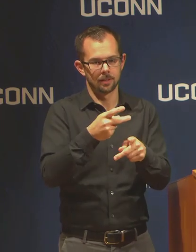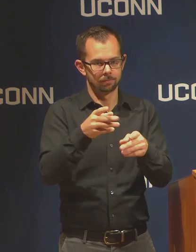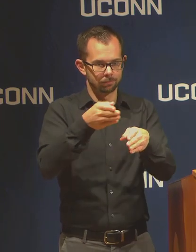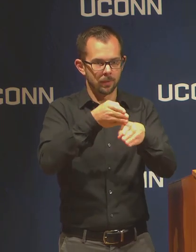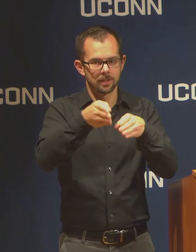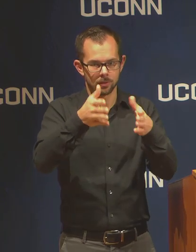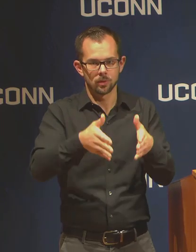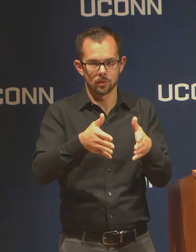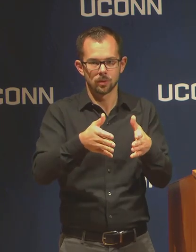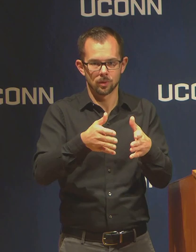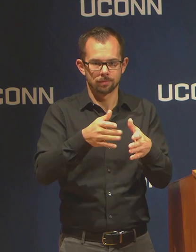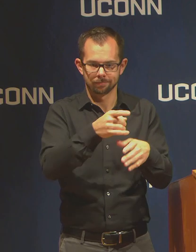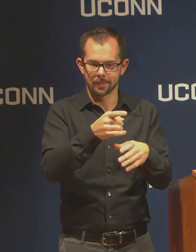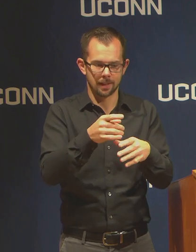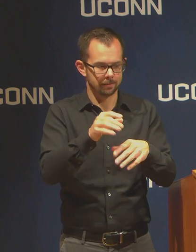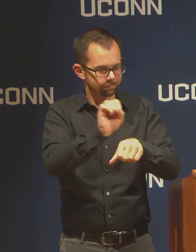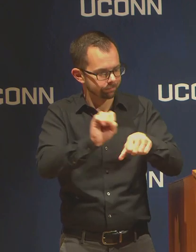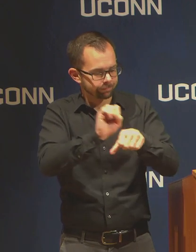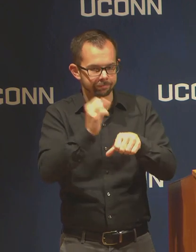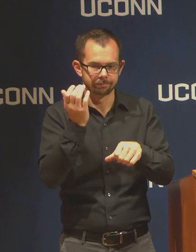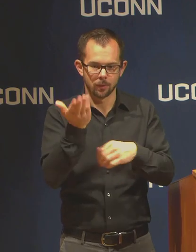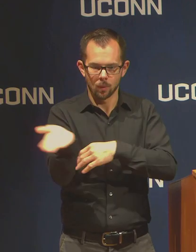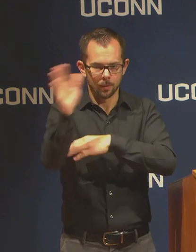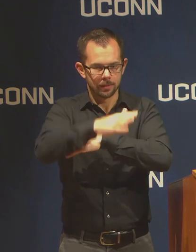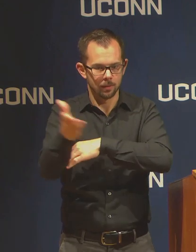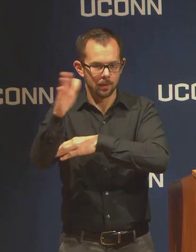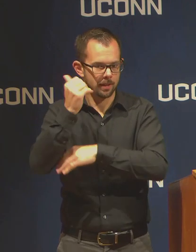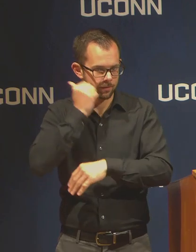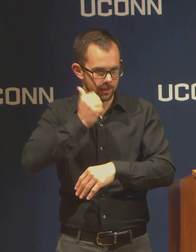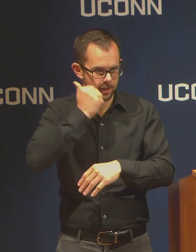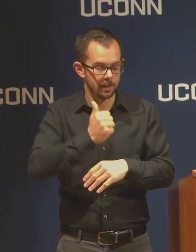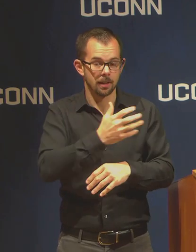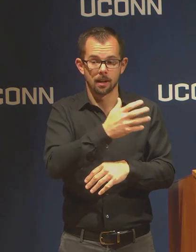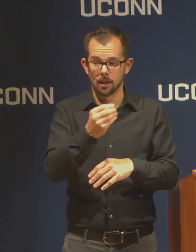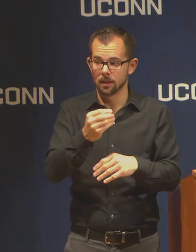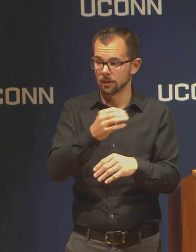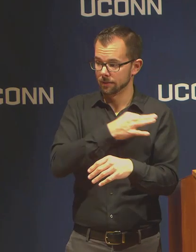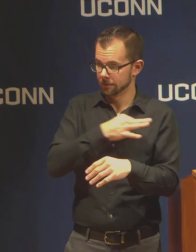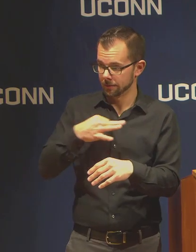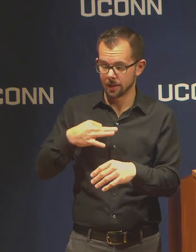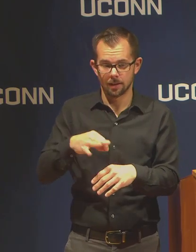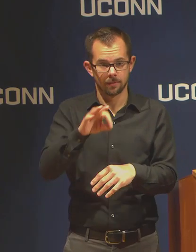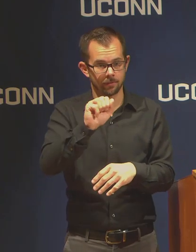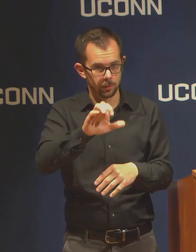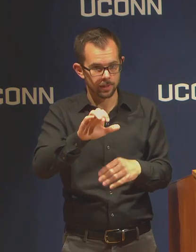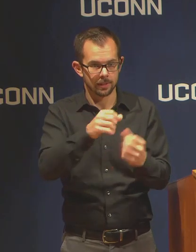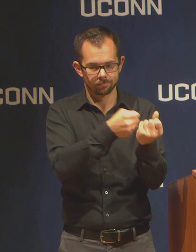but also our faculty and staff for supporting the critical needs of students,